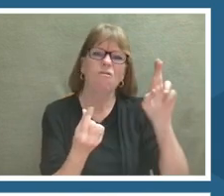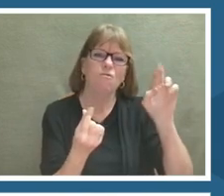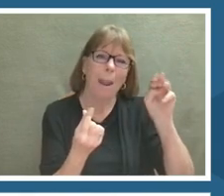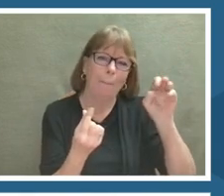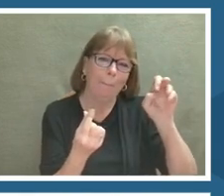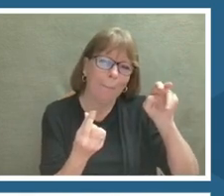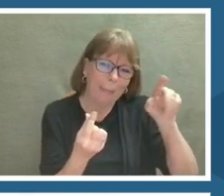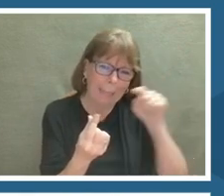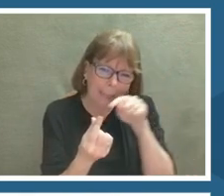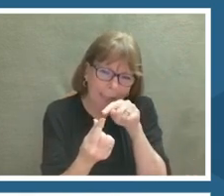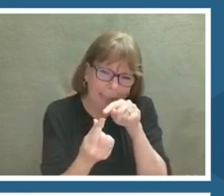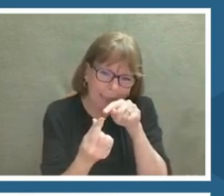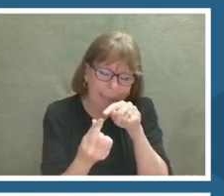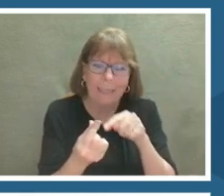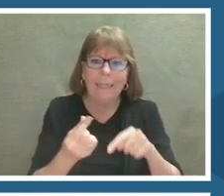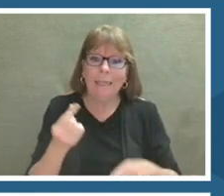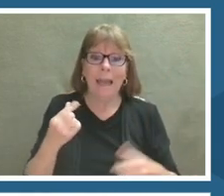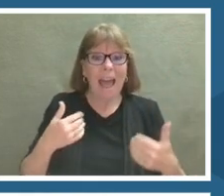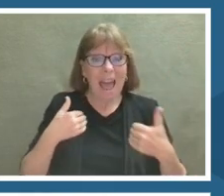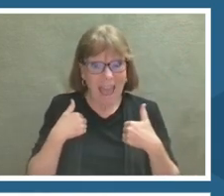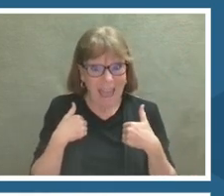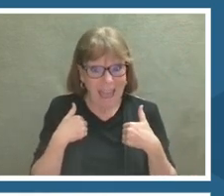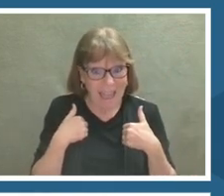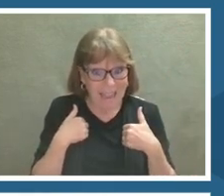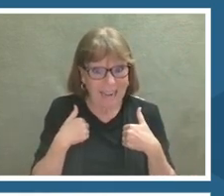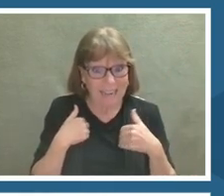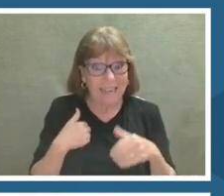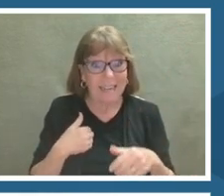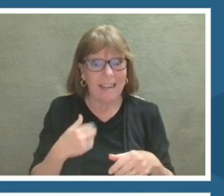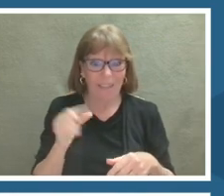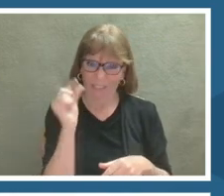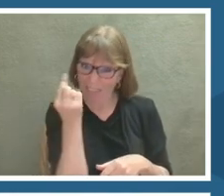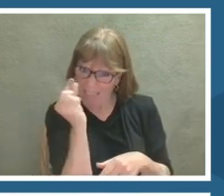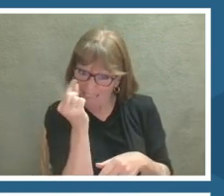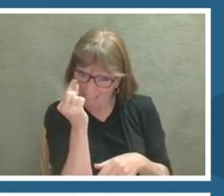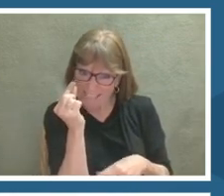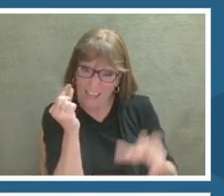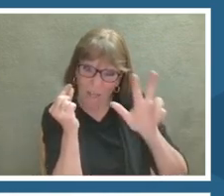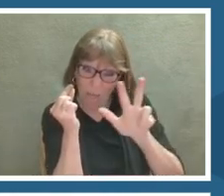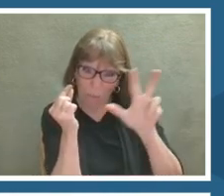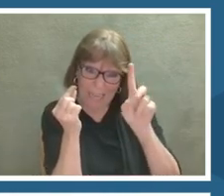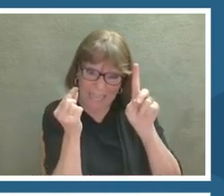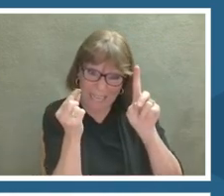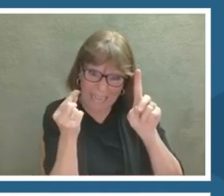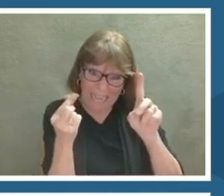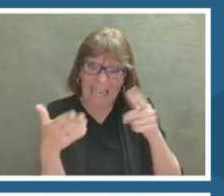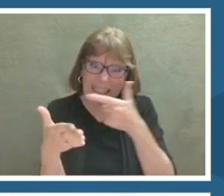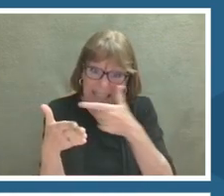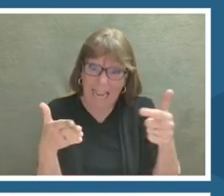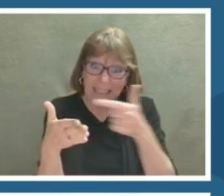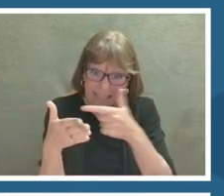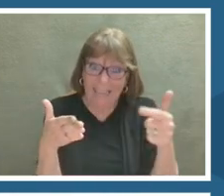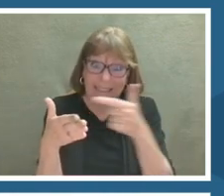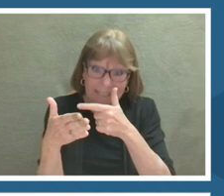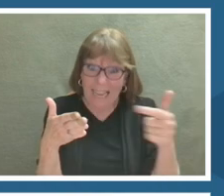She took 3-D scan of all of that stuff she took scans of it and I thought it would be